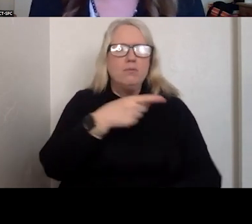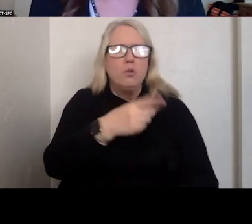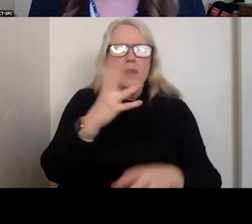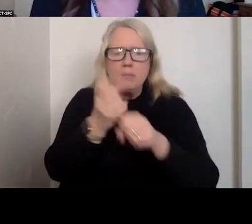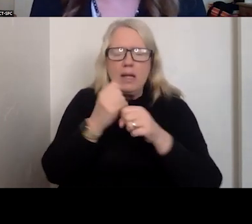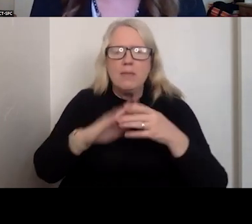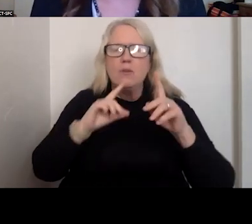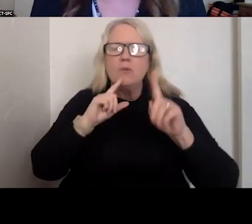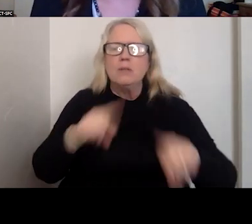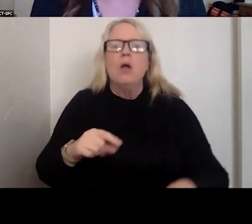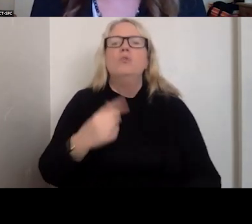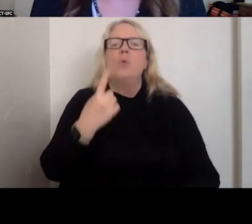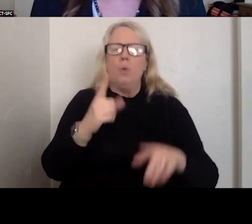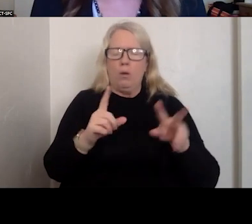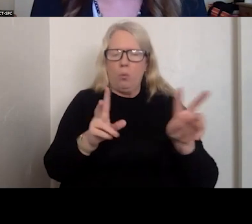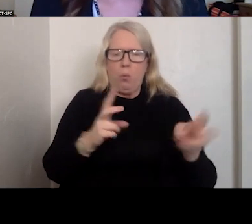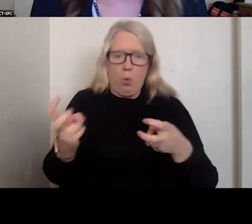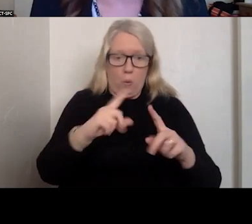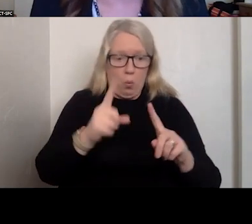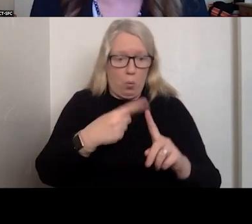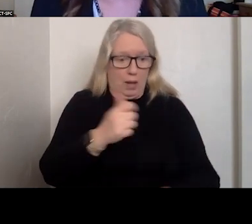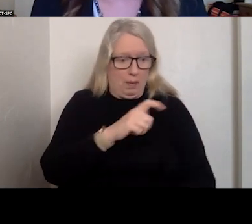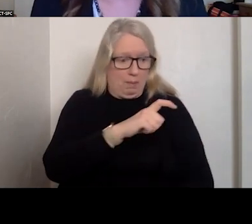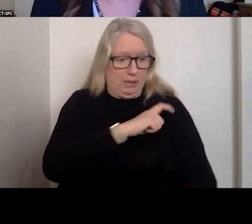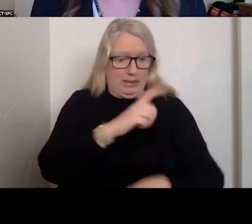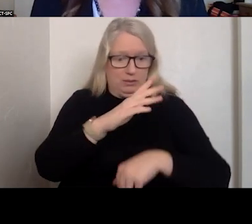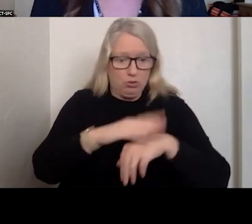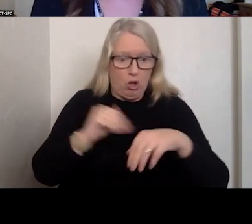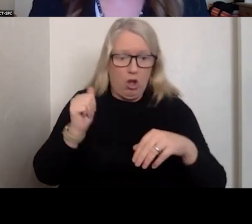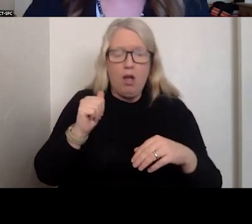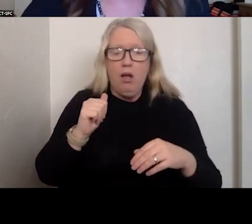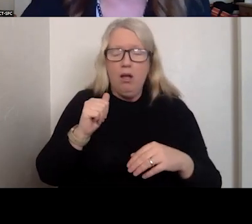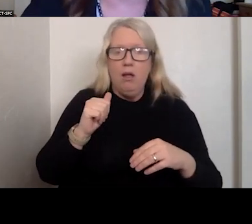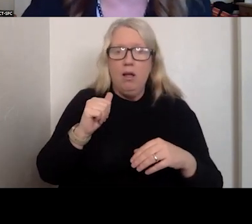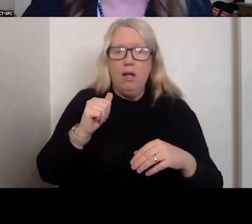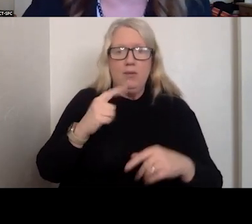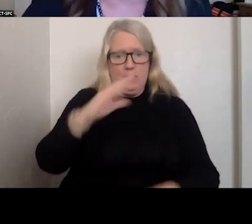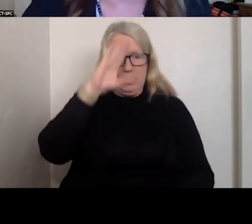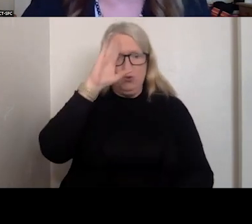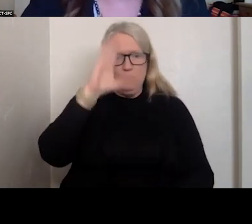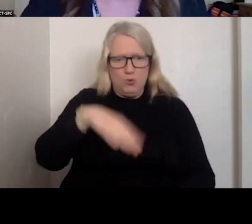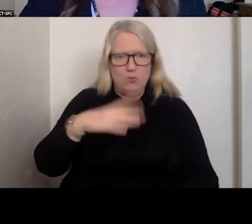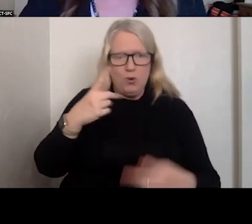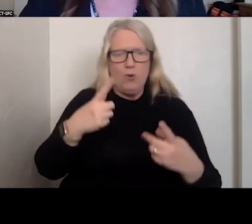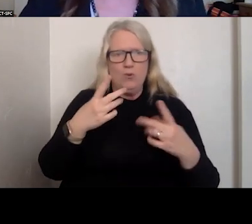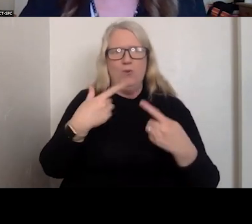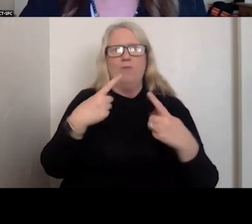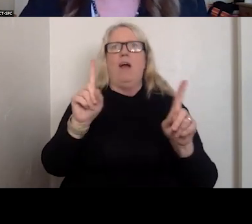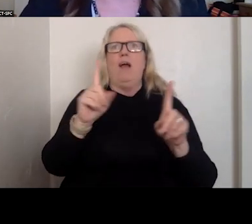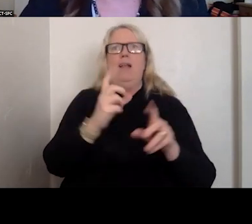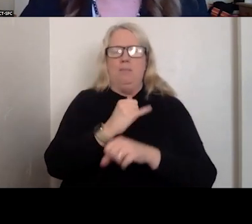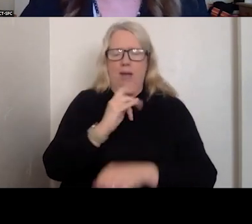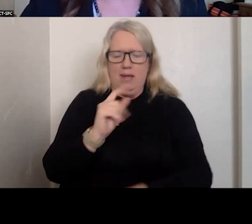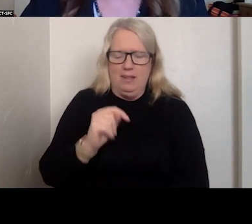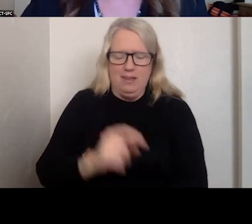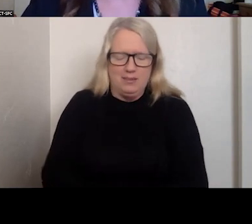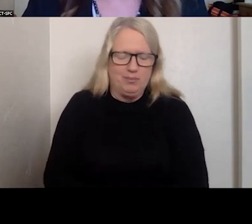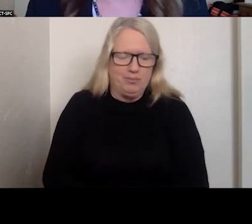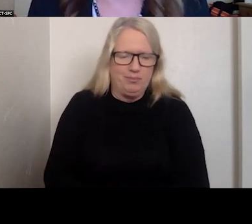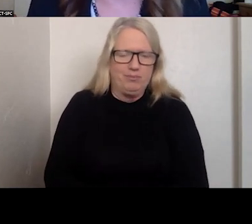THEY SAID WHEN THE POLICE ARE CALLING FOR YOU, YOU KNOW YOU MADE IT. I KNOW IN THE MOBILE